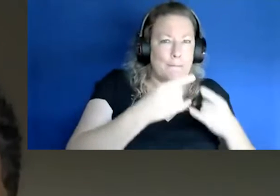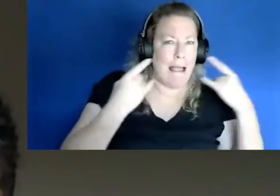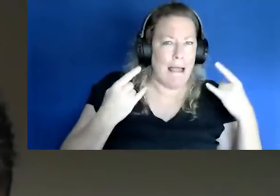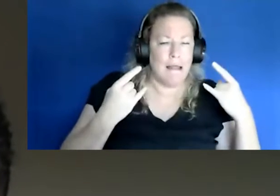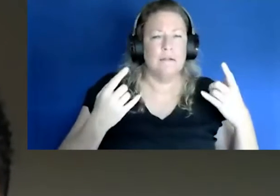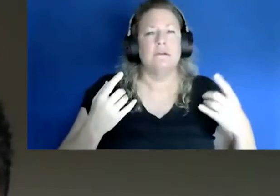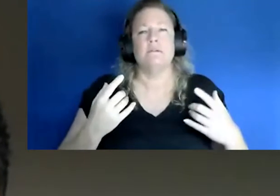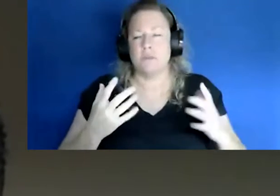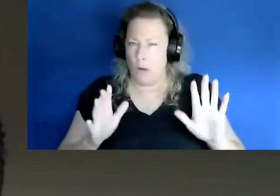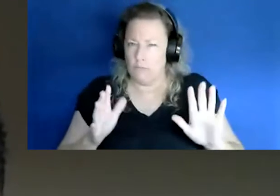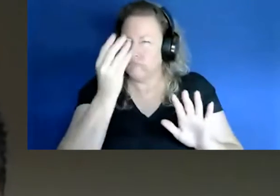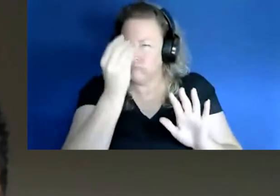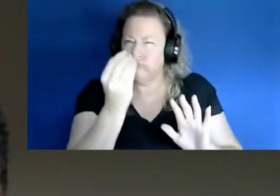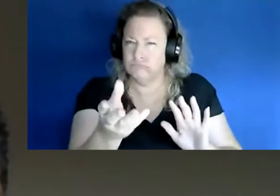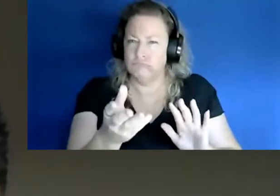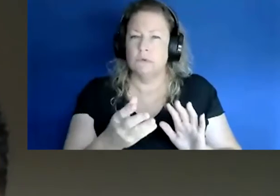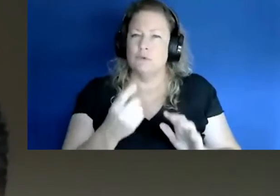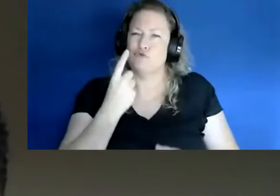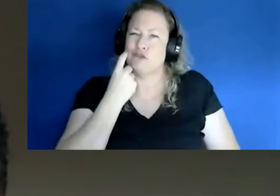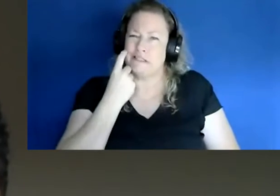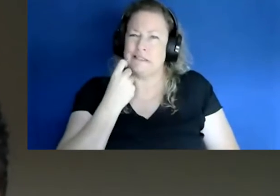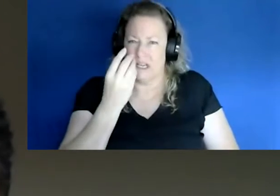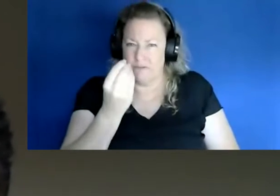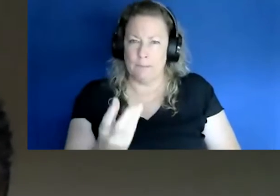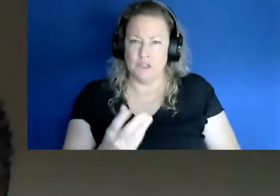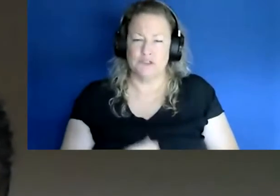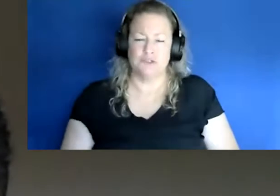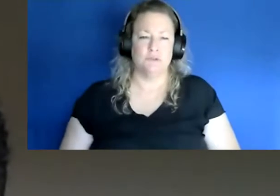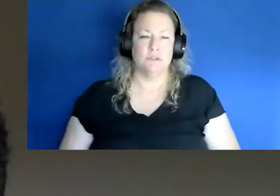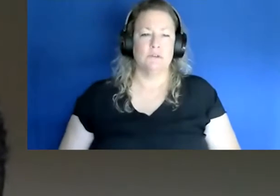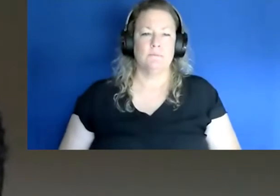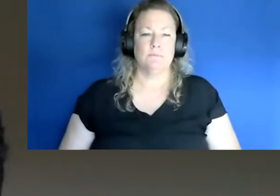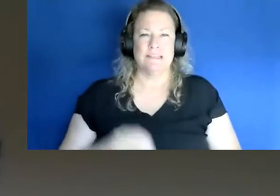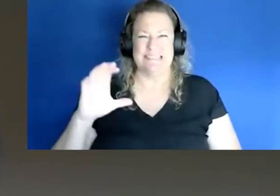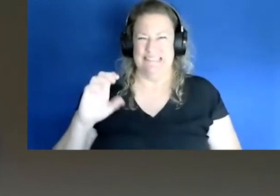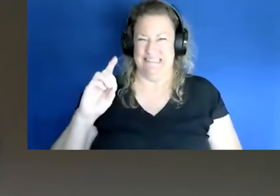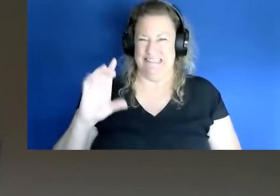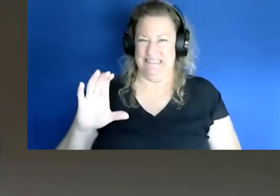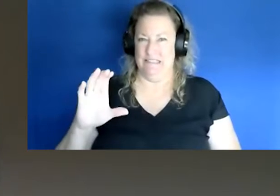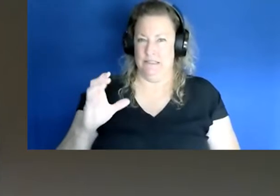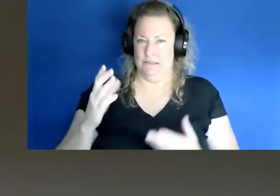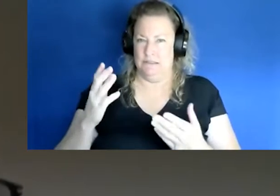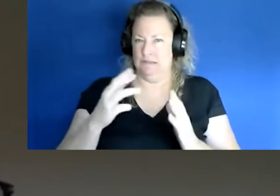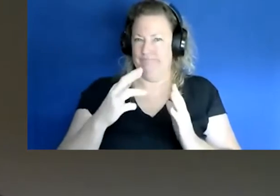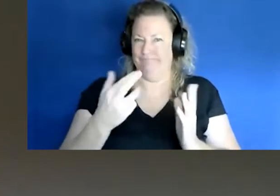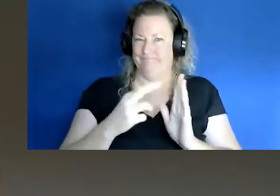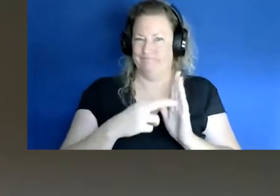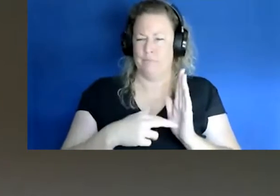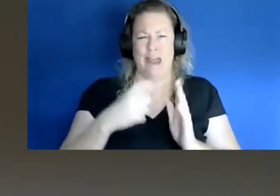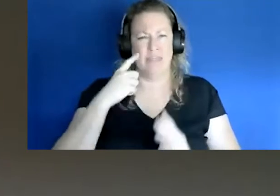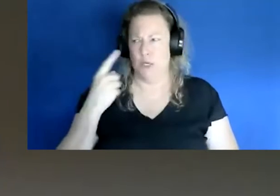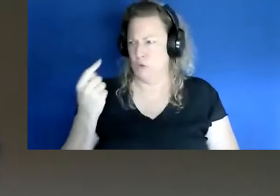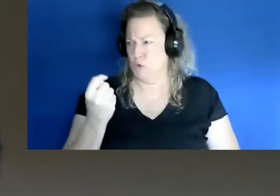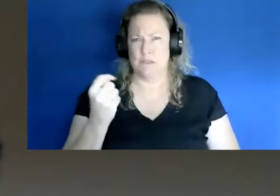a quick update on the most recent CDC guidelines. So I think it was on Tuesday the CDC updated their